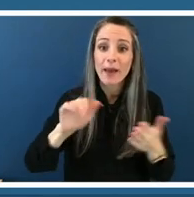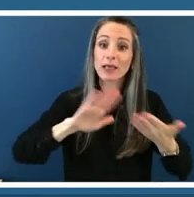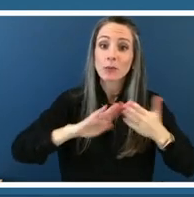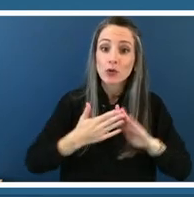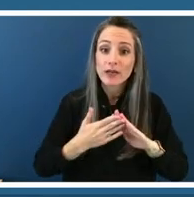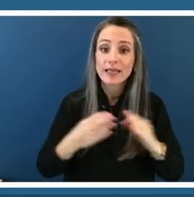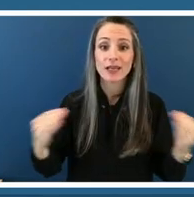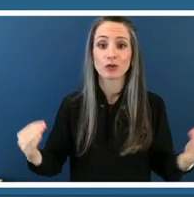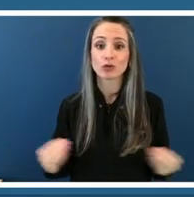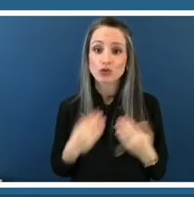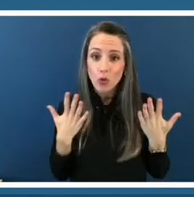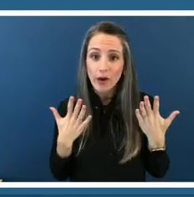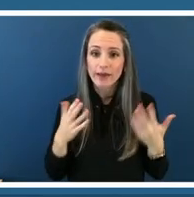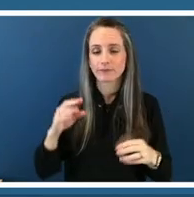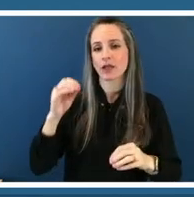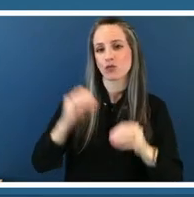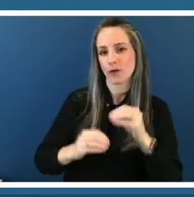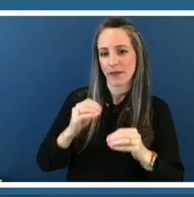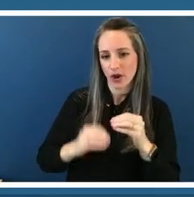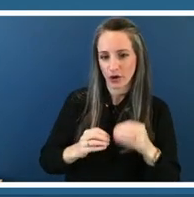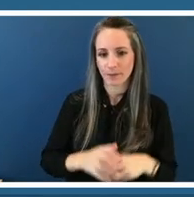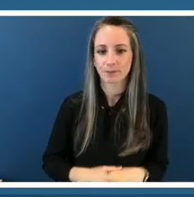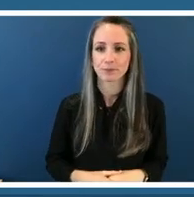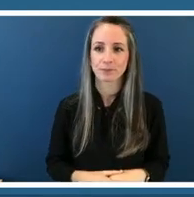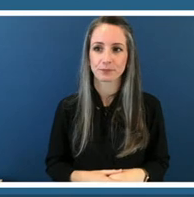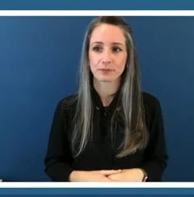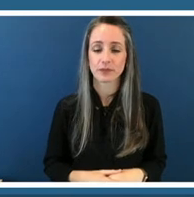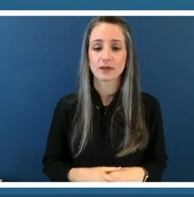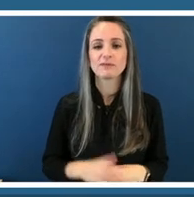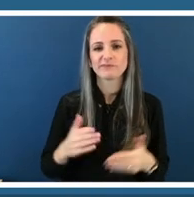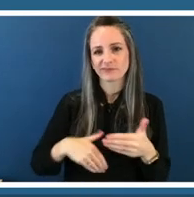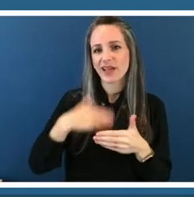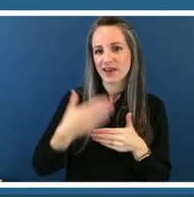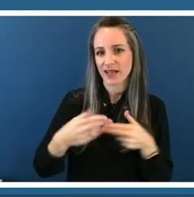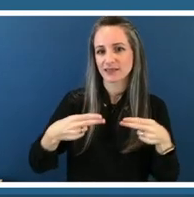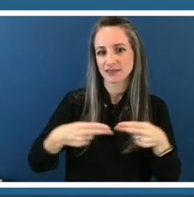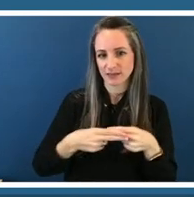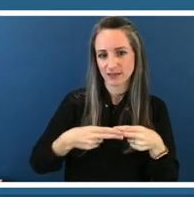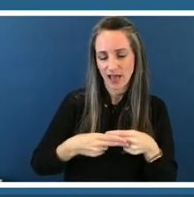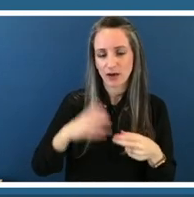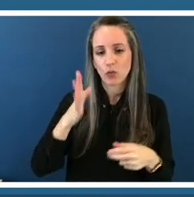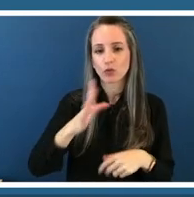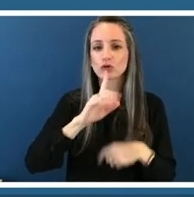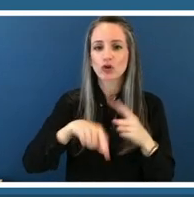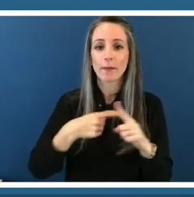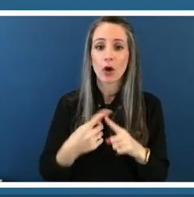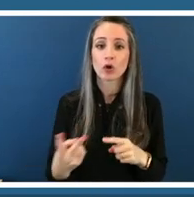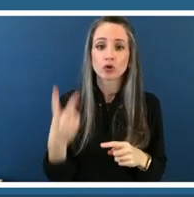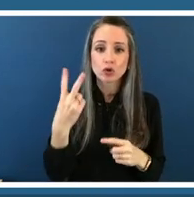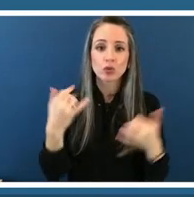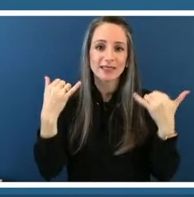so to give some examples of this next slide we're going to talk about two